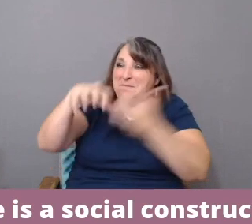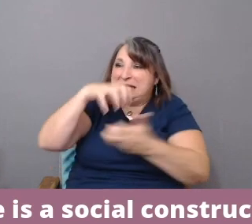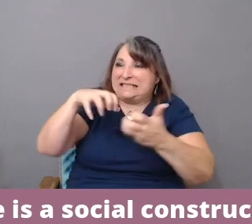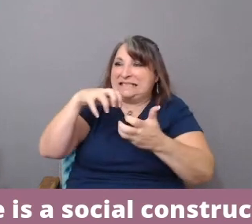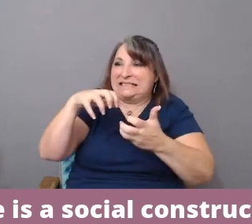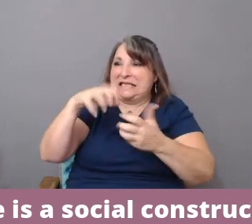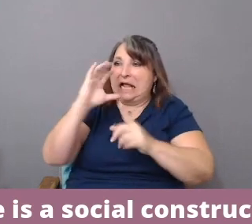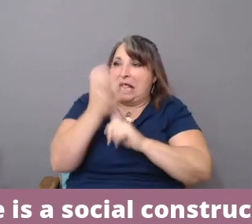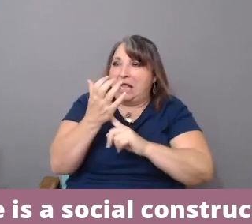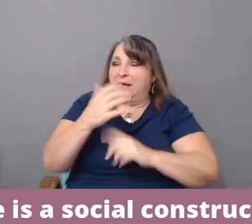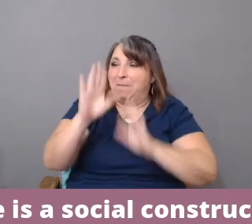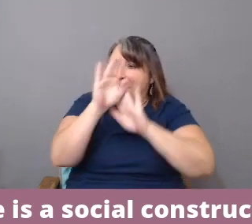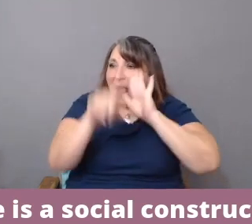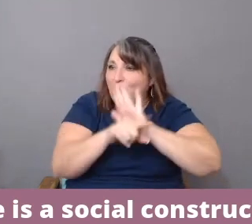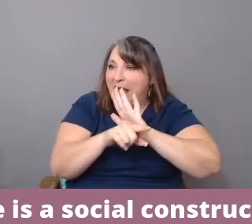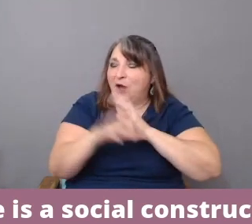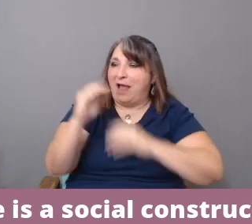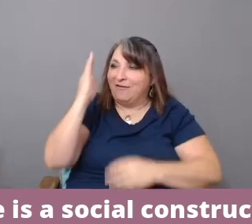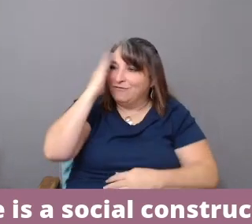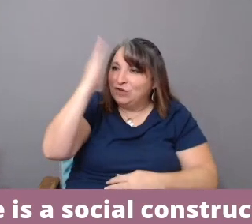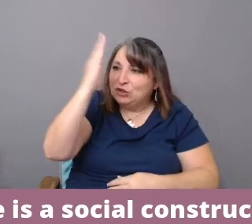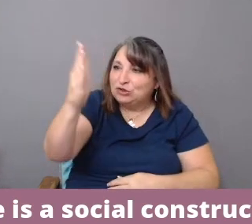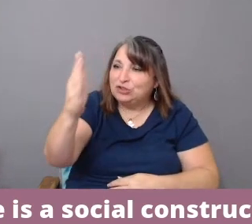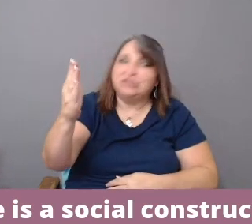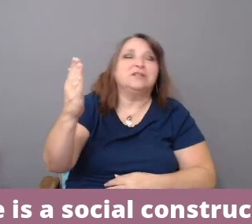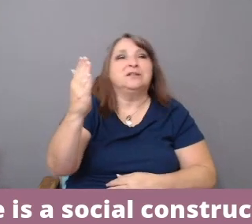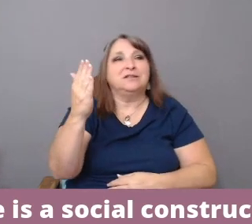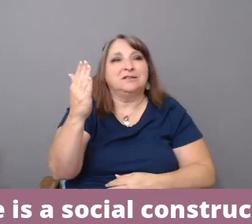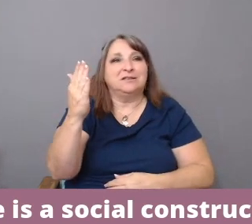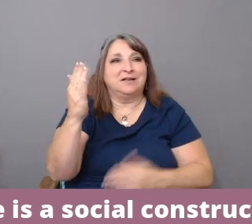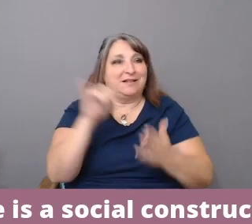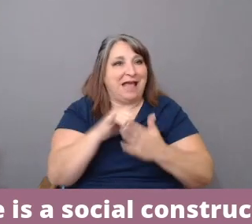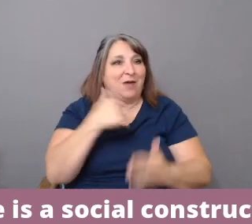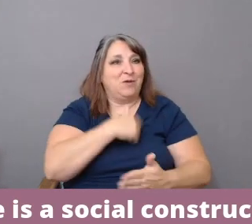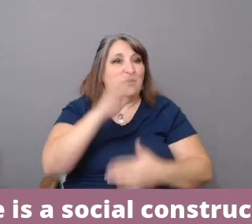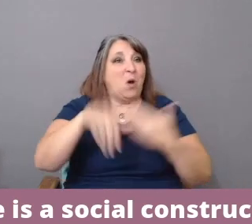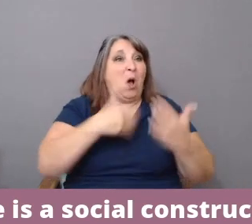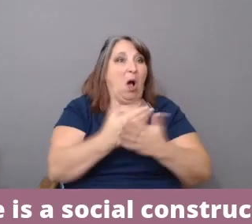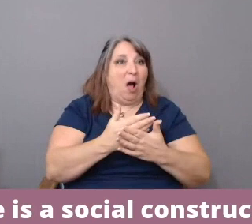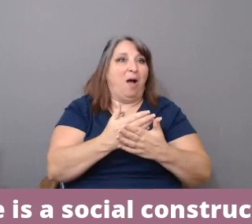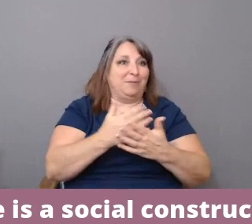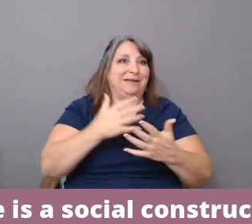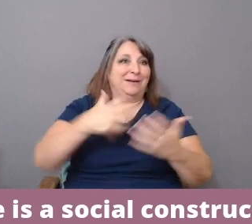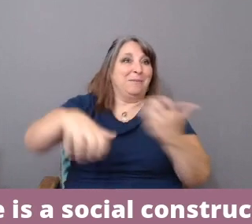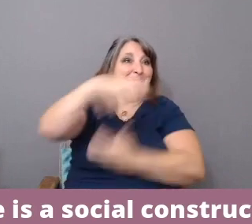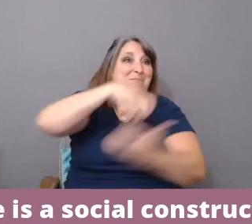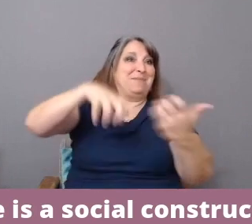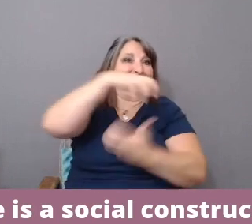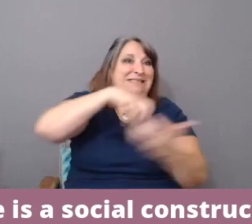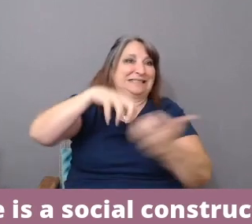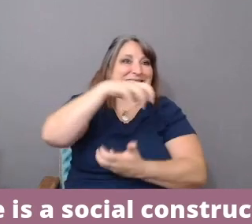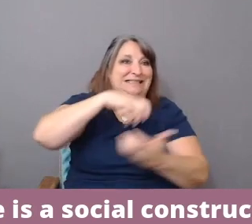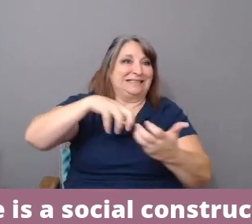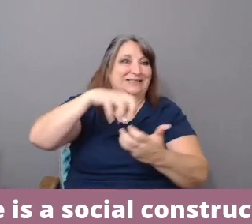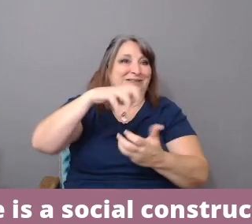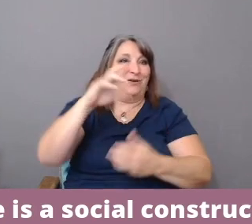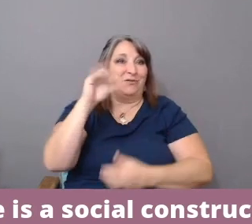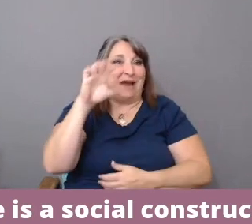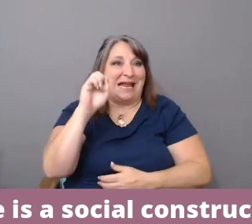and the future in which, you know, we will all be of mixed race for climate reasons and reasons